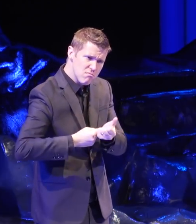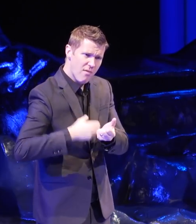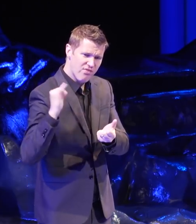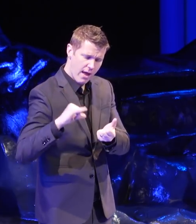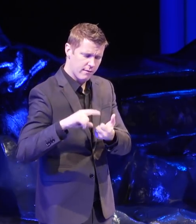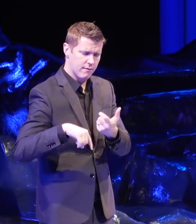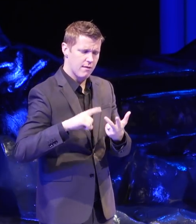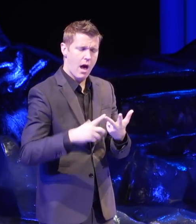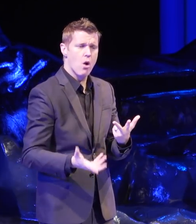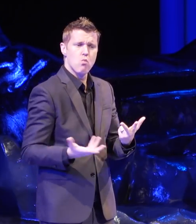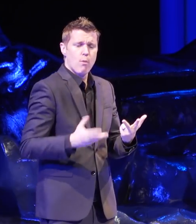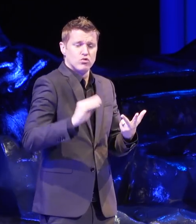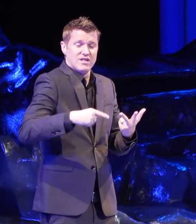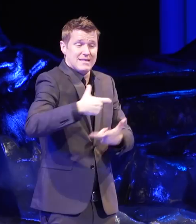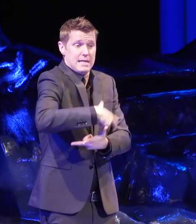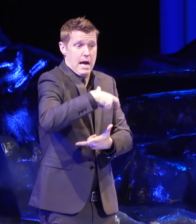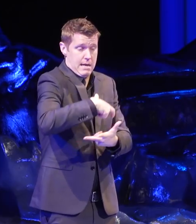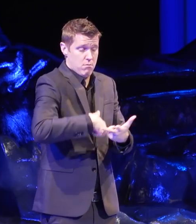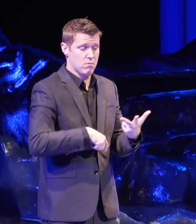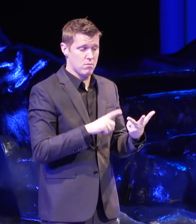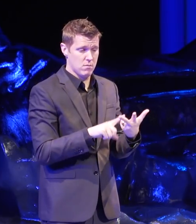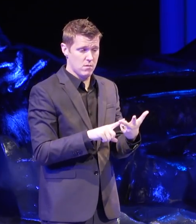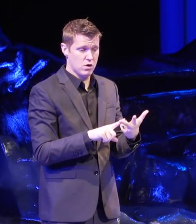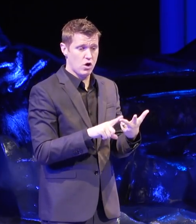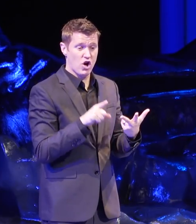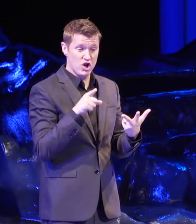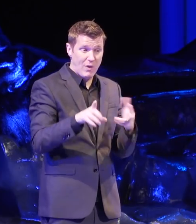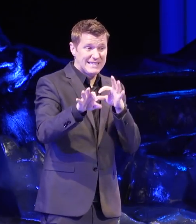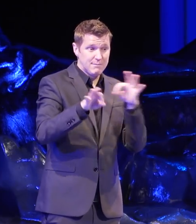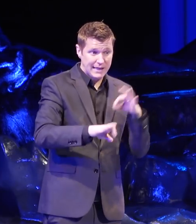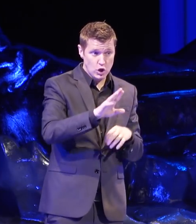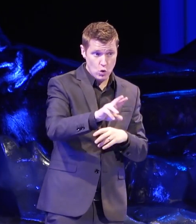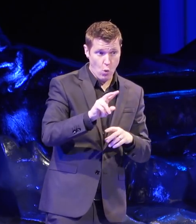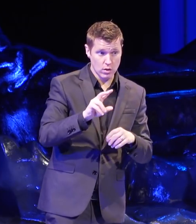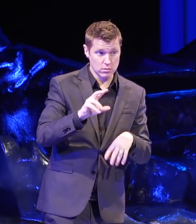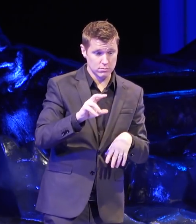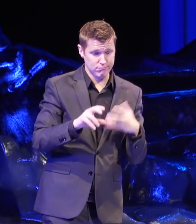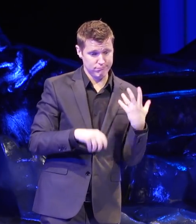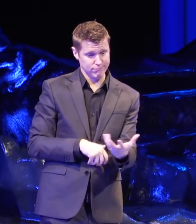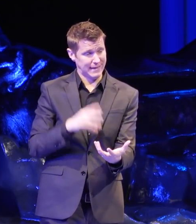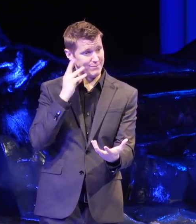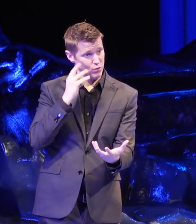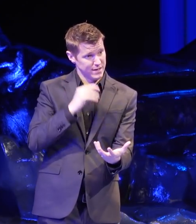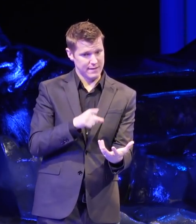And what percentage of the time are you explaining your view to someone who doesn't share it?